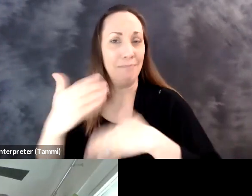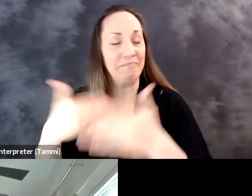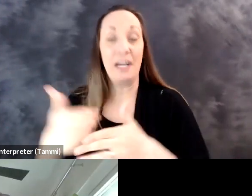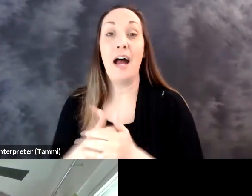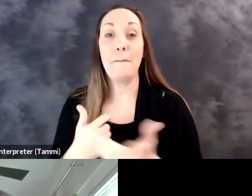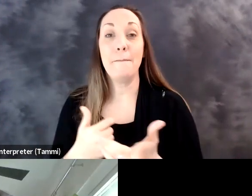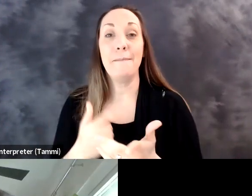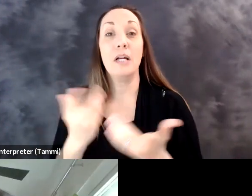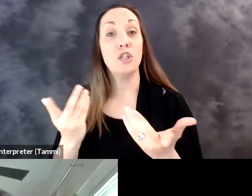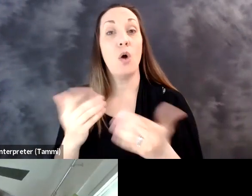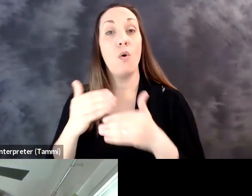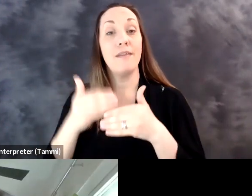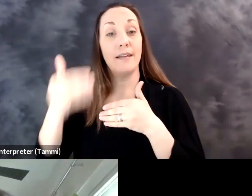So Susan, if I jump in, forgive me.